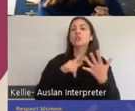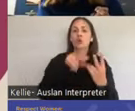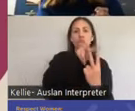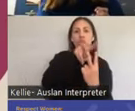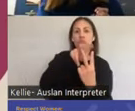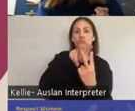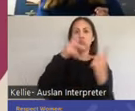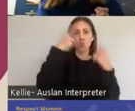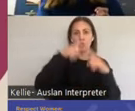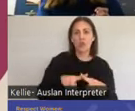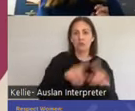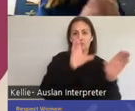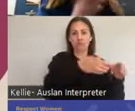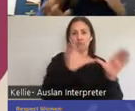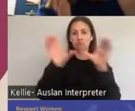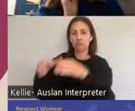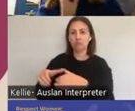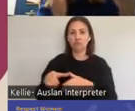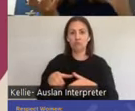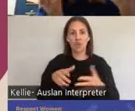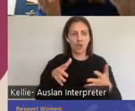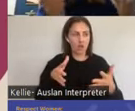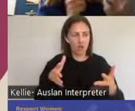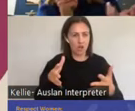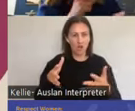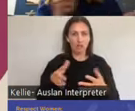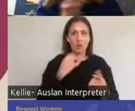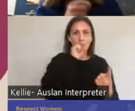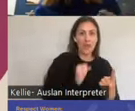And they couldn't do it because actually those experiences when you write down